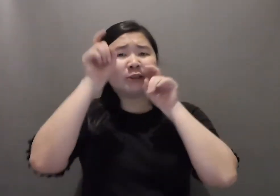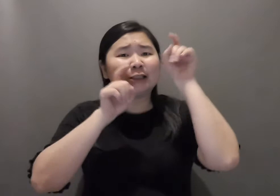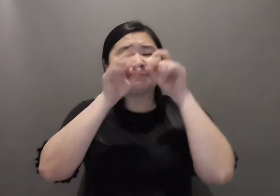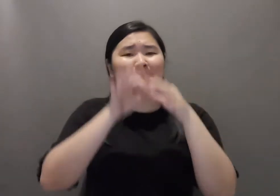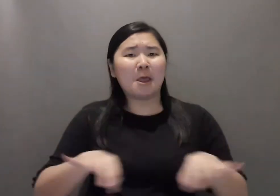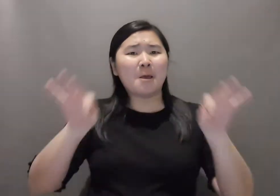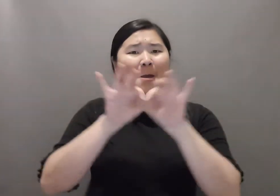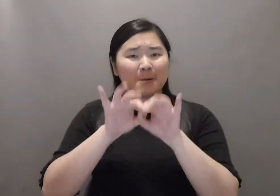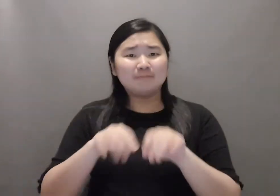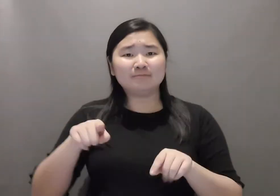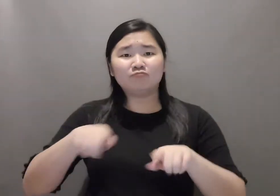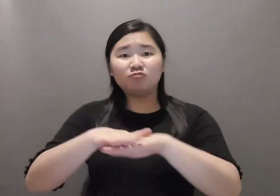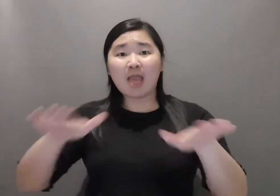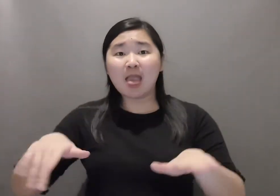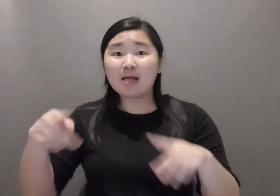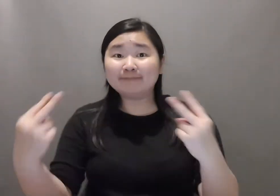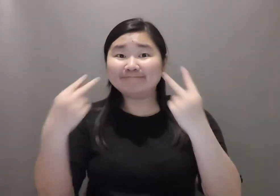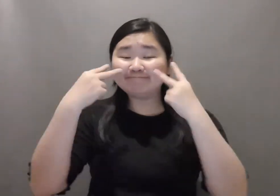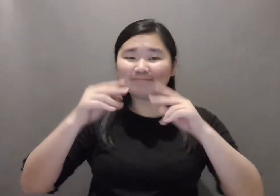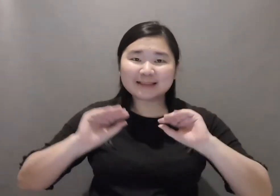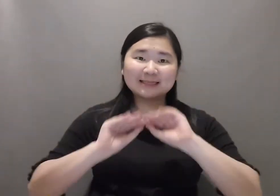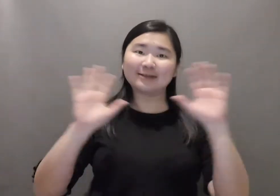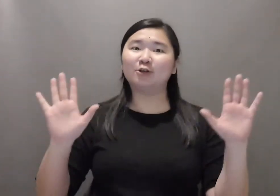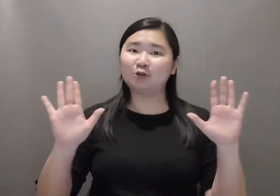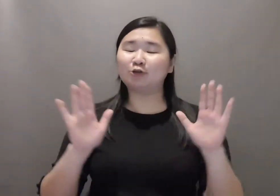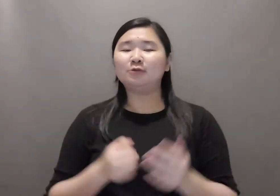for maximum access to facial expressions and without distractions.